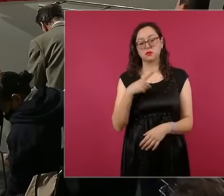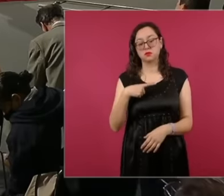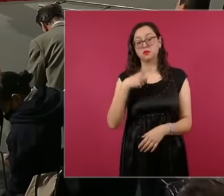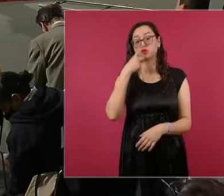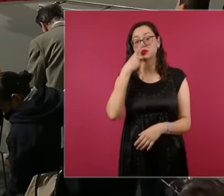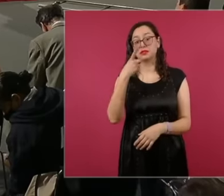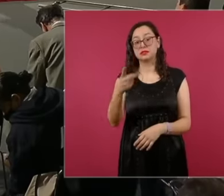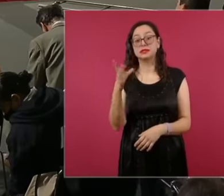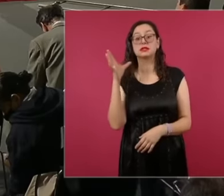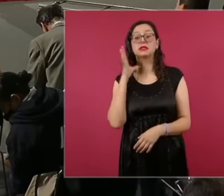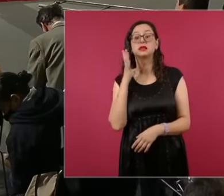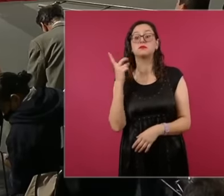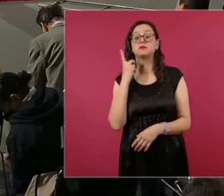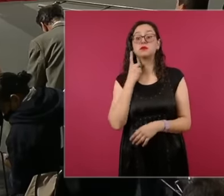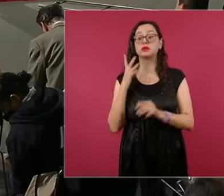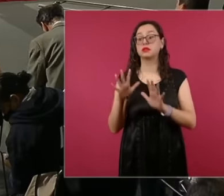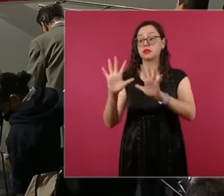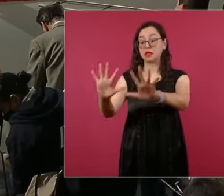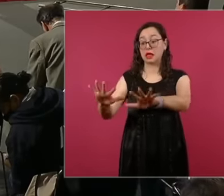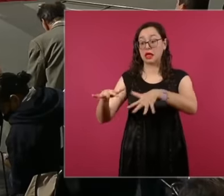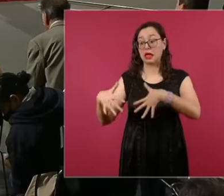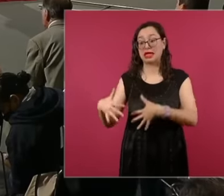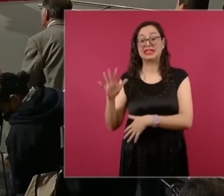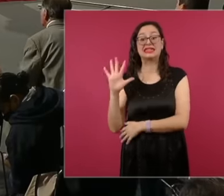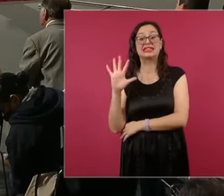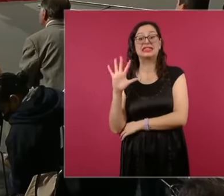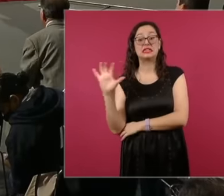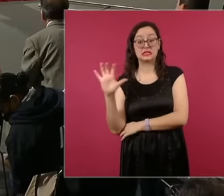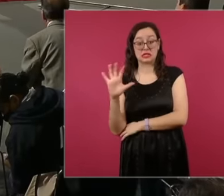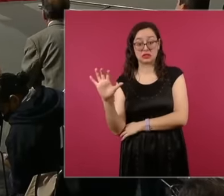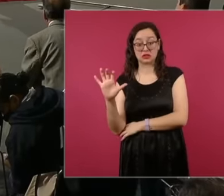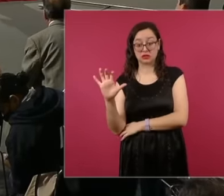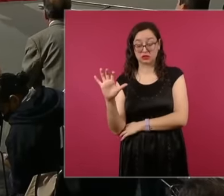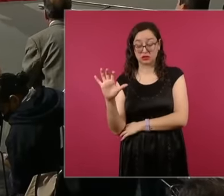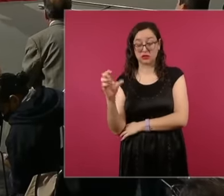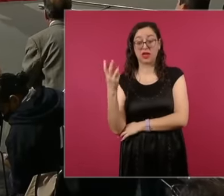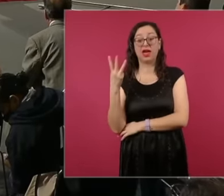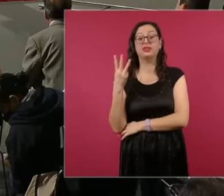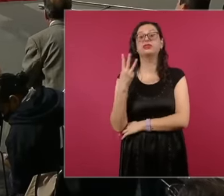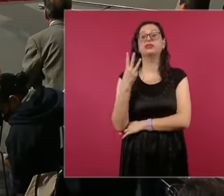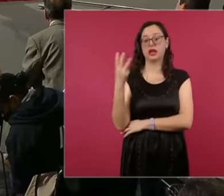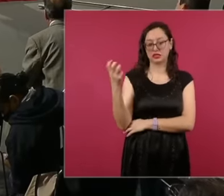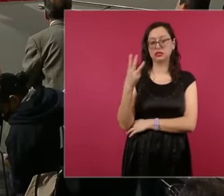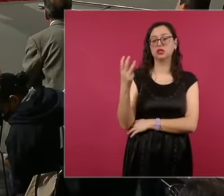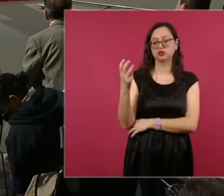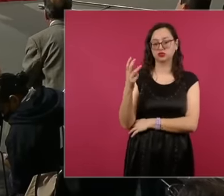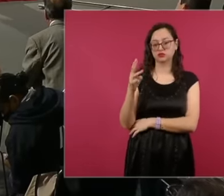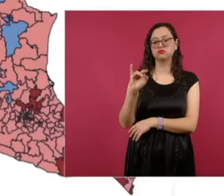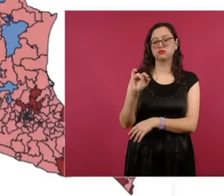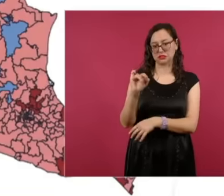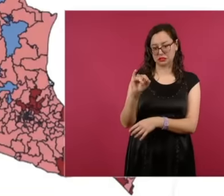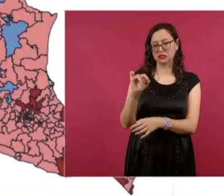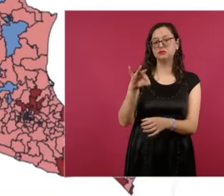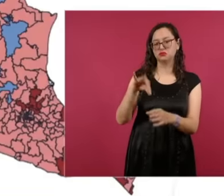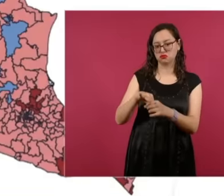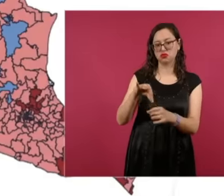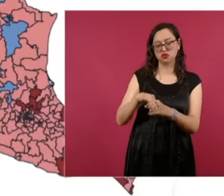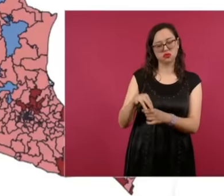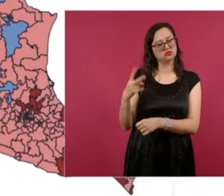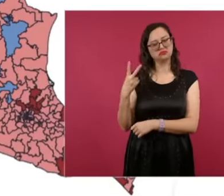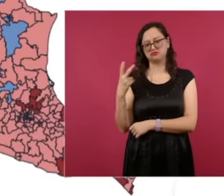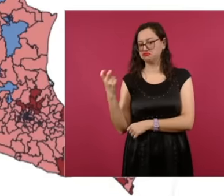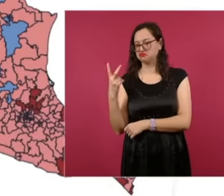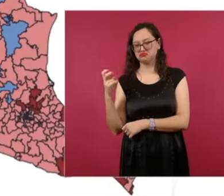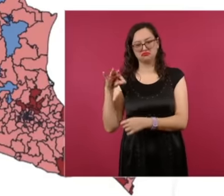is made up of 500 deputies, 300 of these 500 are elected By majority, the national territory